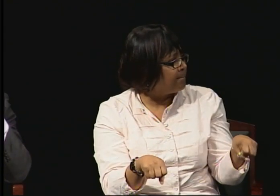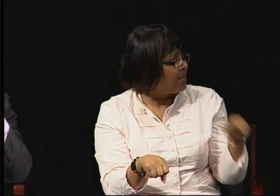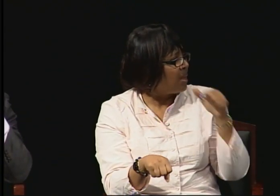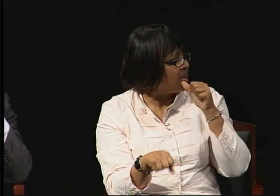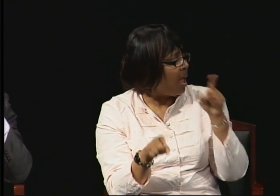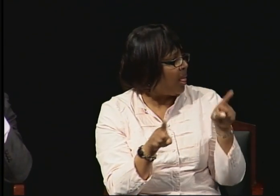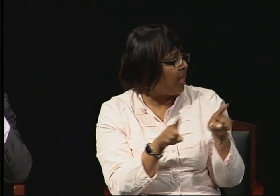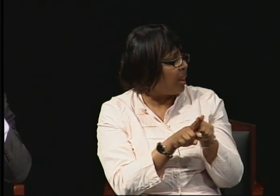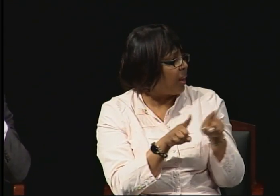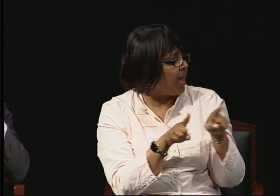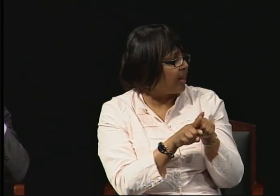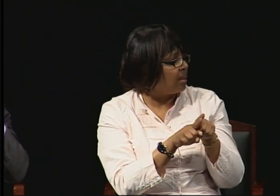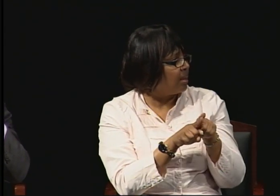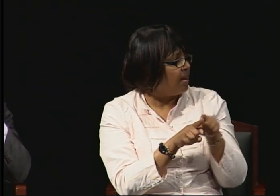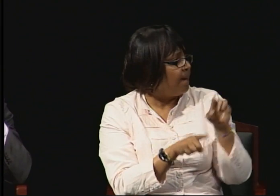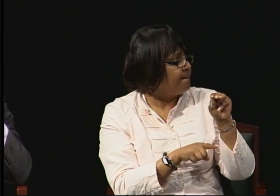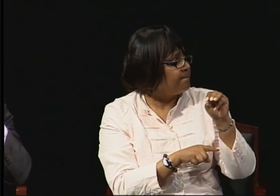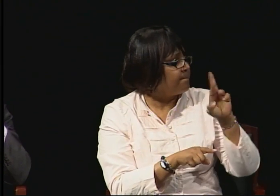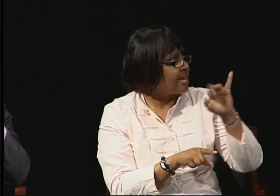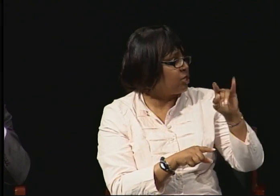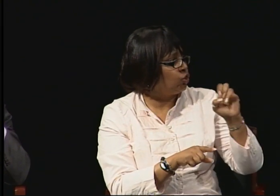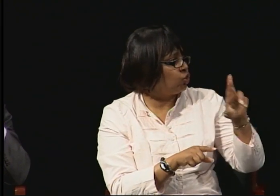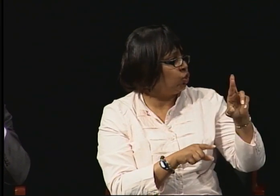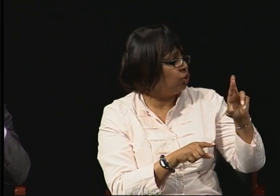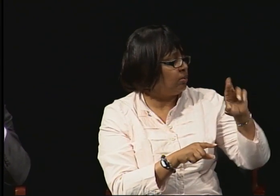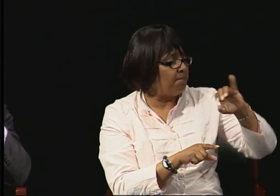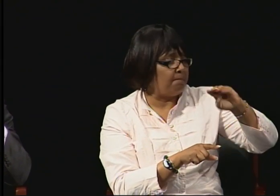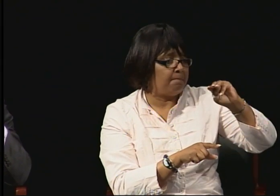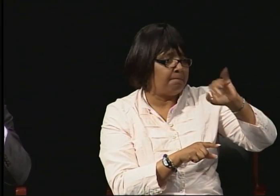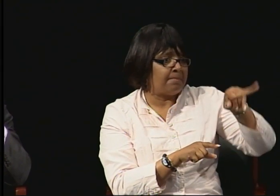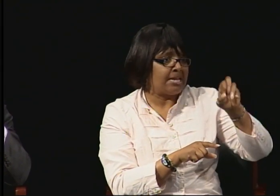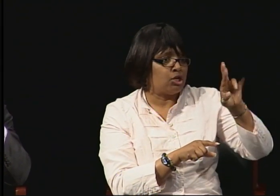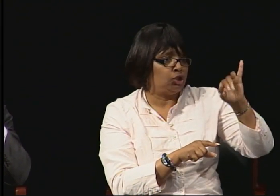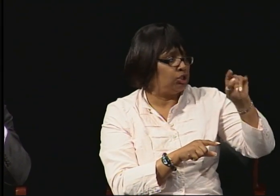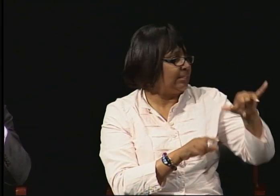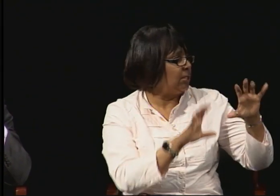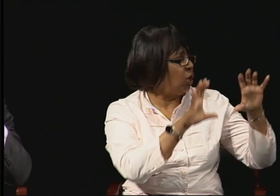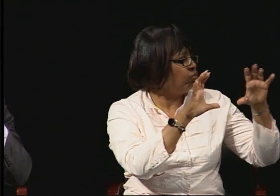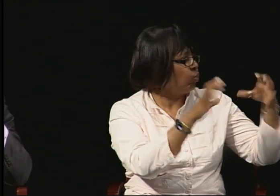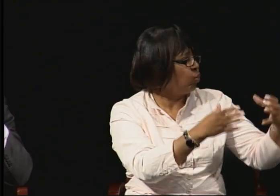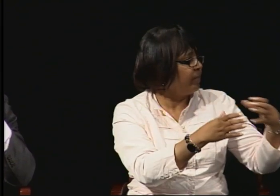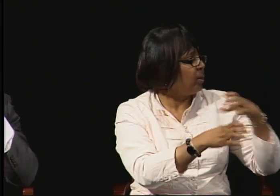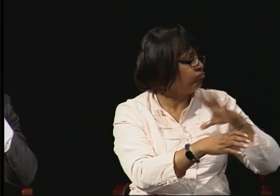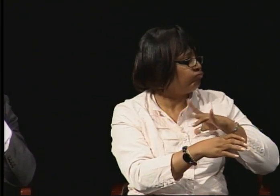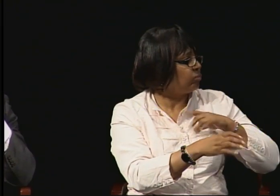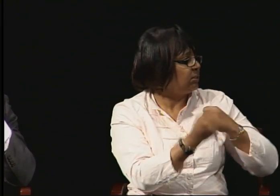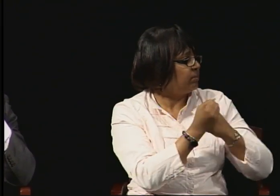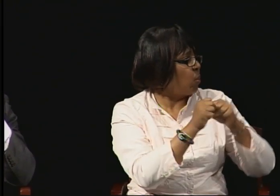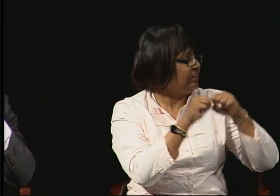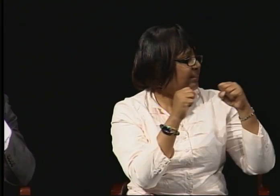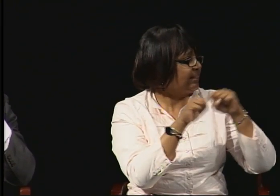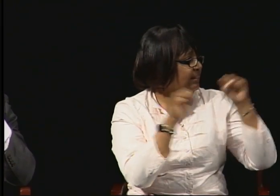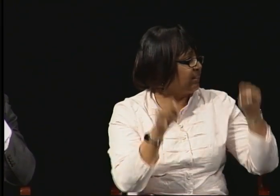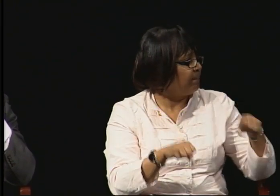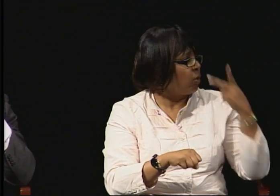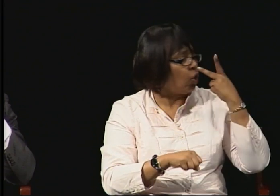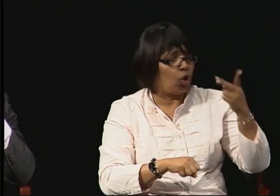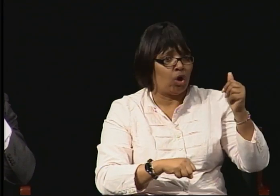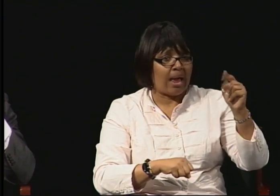of maybe a majority/minority group. Like if you look at us for instance where 12 of us we happen to have full-time jobs,